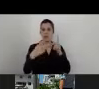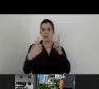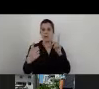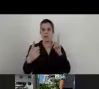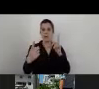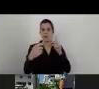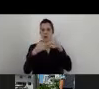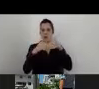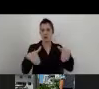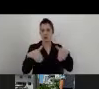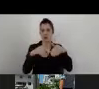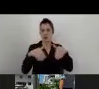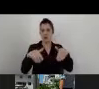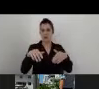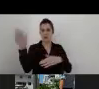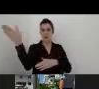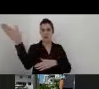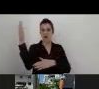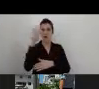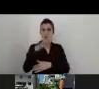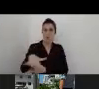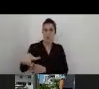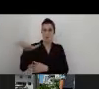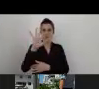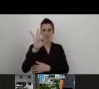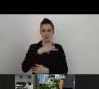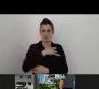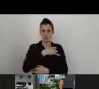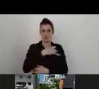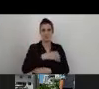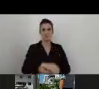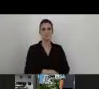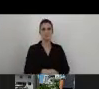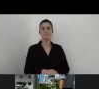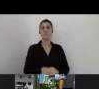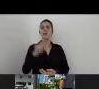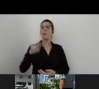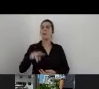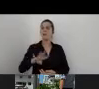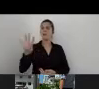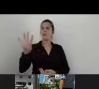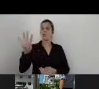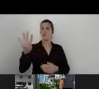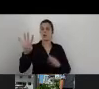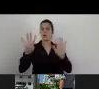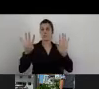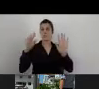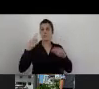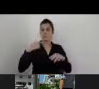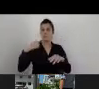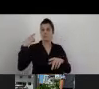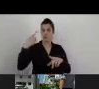In 2019, exactly a year ago, we started the process of the Accessibility Implementation.